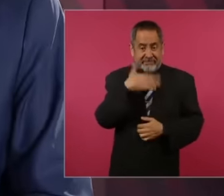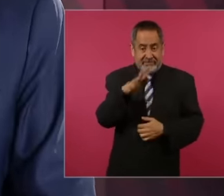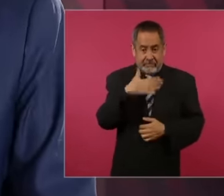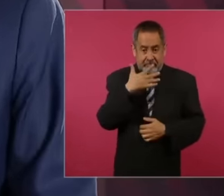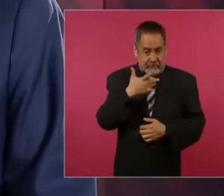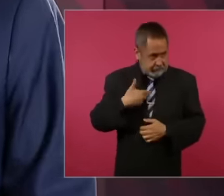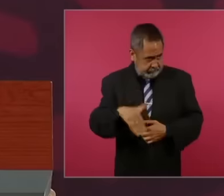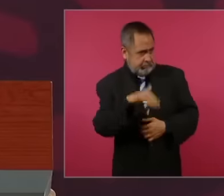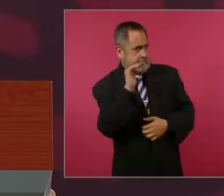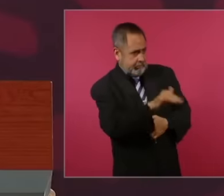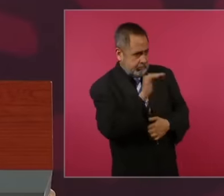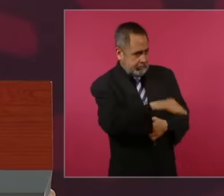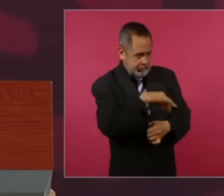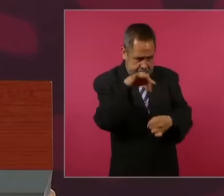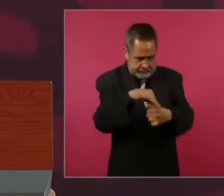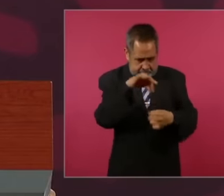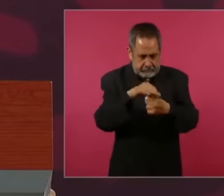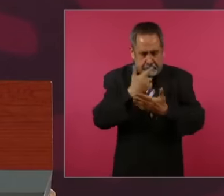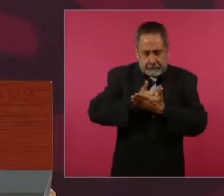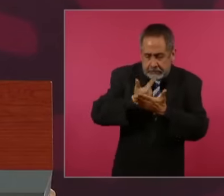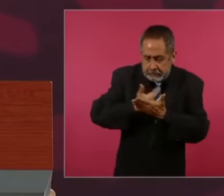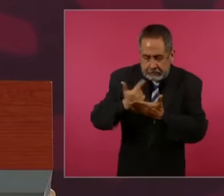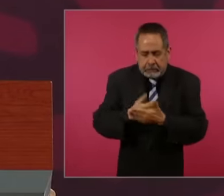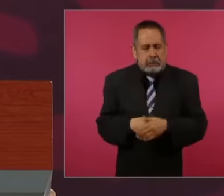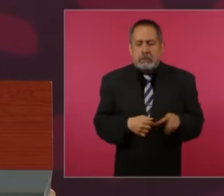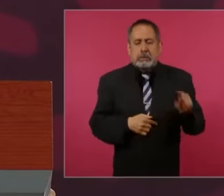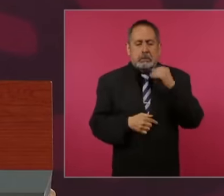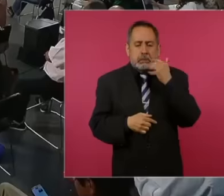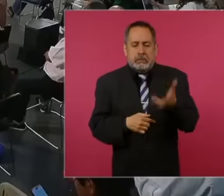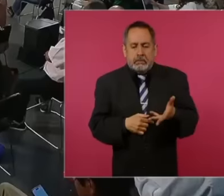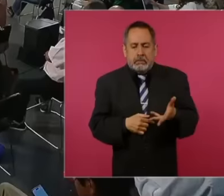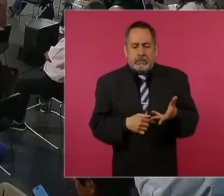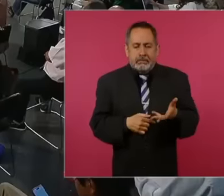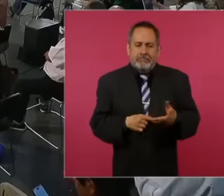talking about a supposed difference